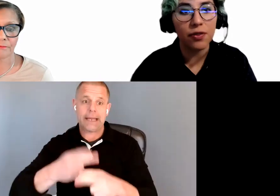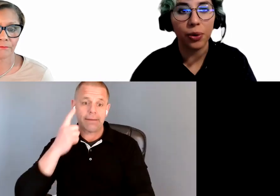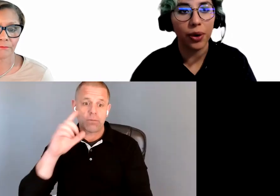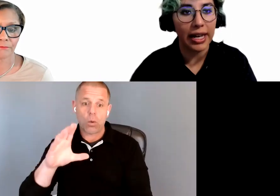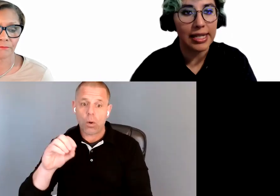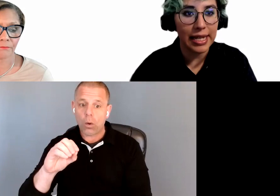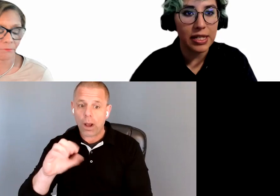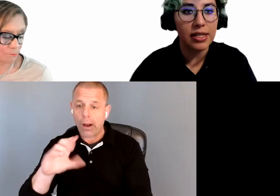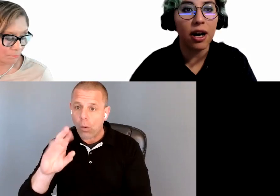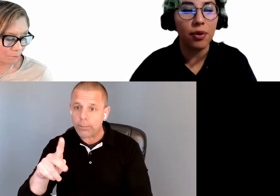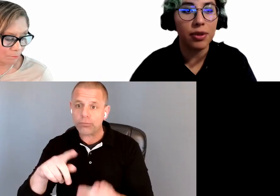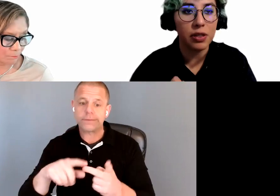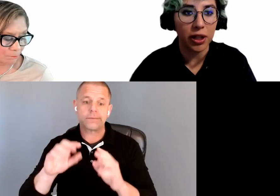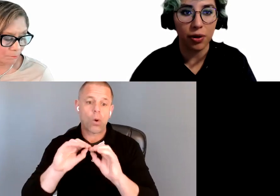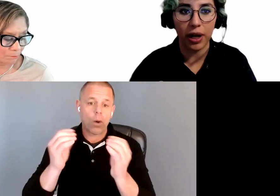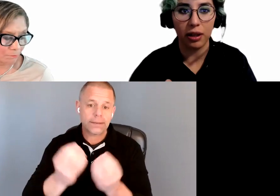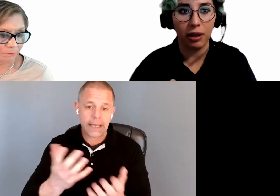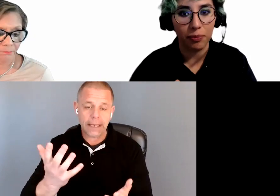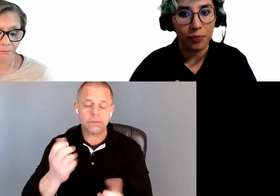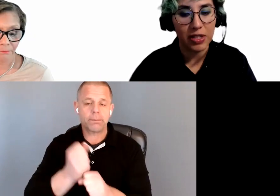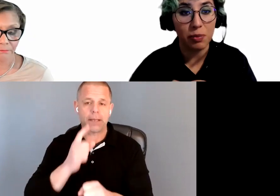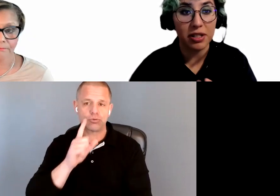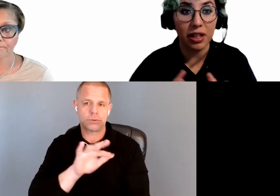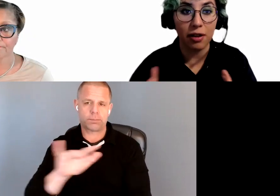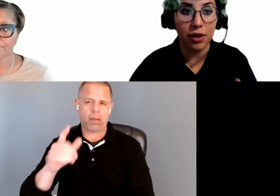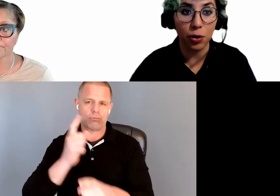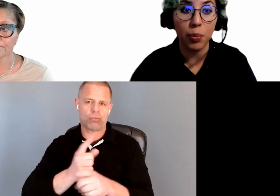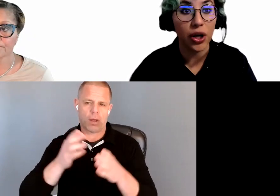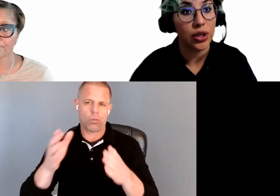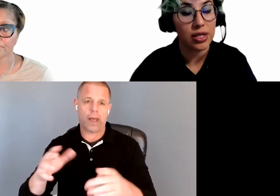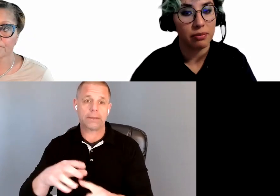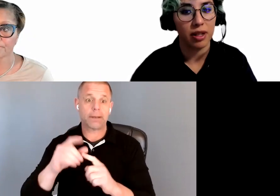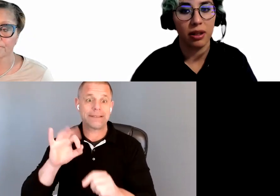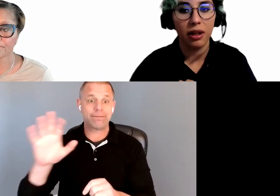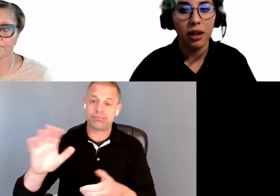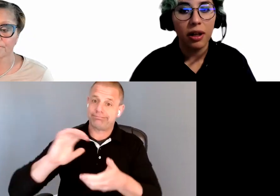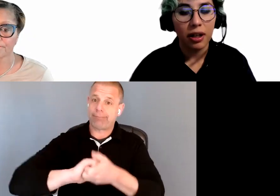for organizations are spelled correctly, especially if they are your partners.